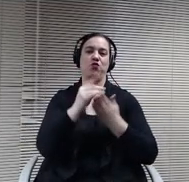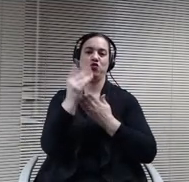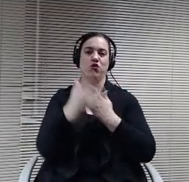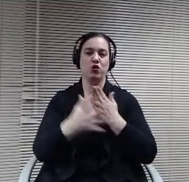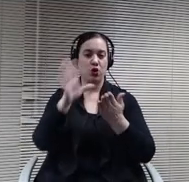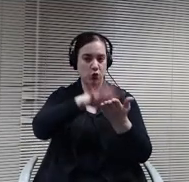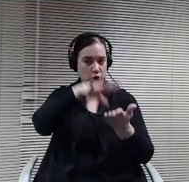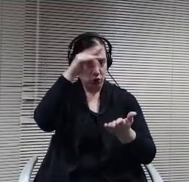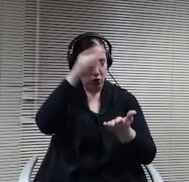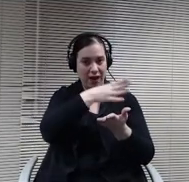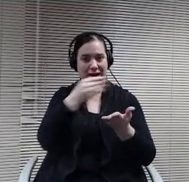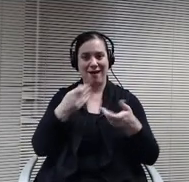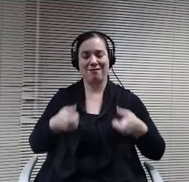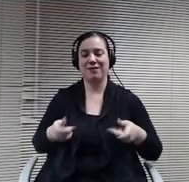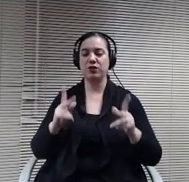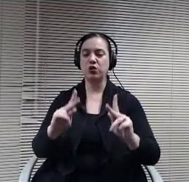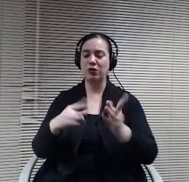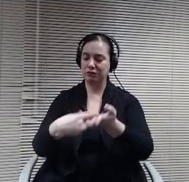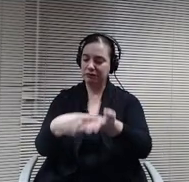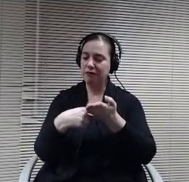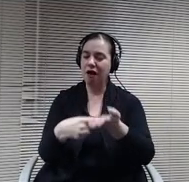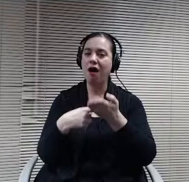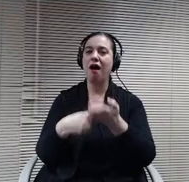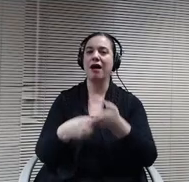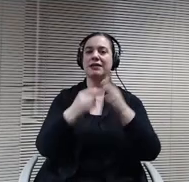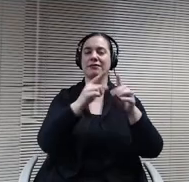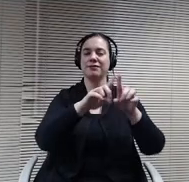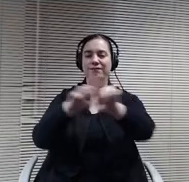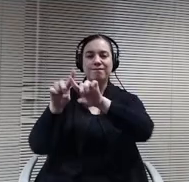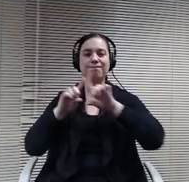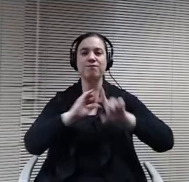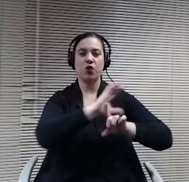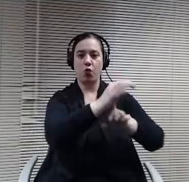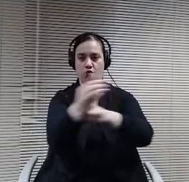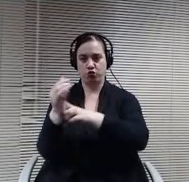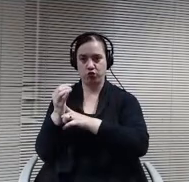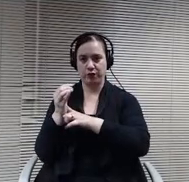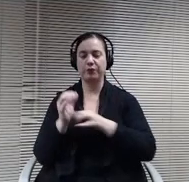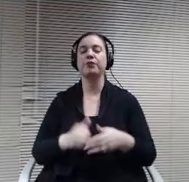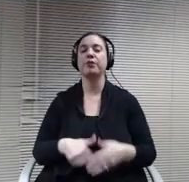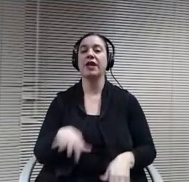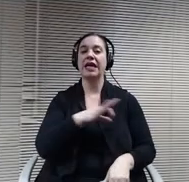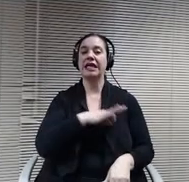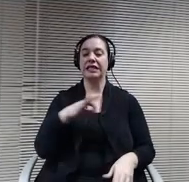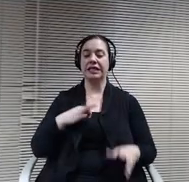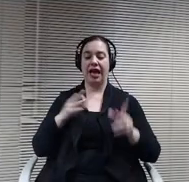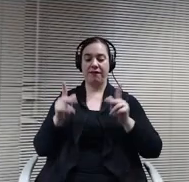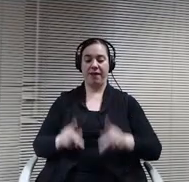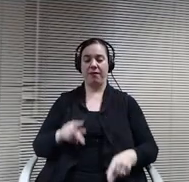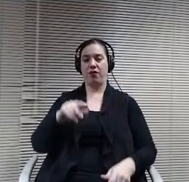have opportunities to discuss different cultures and then we have a staff member. He's a pair of Mr York, Marvin York. He's